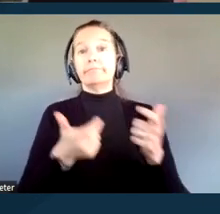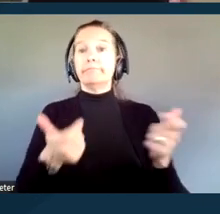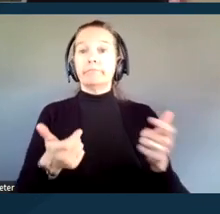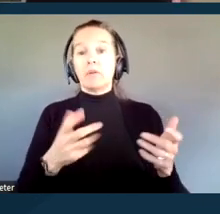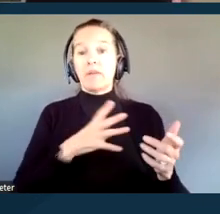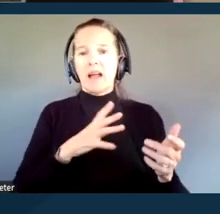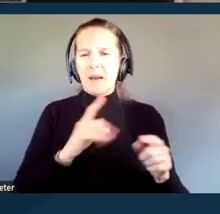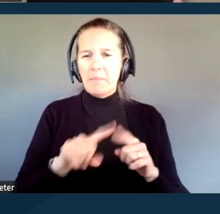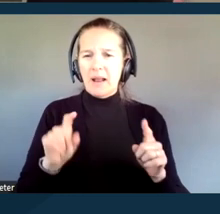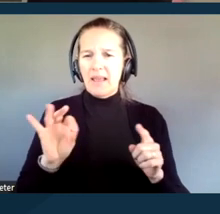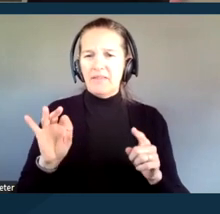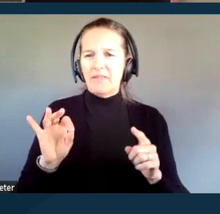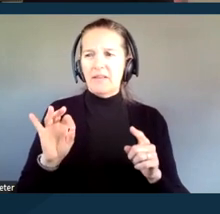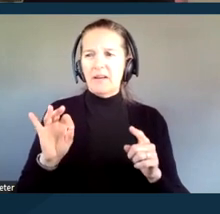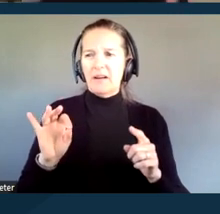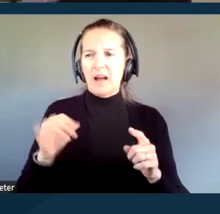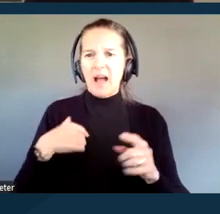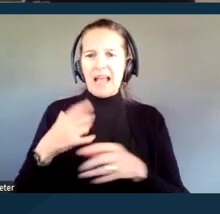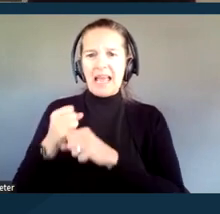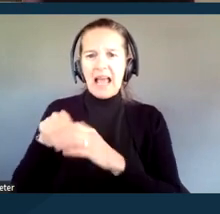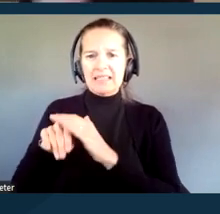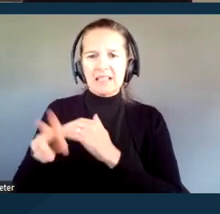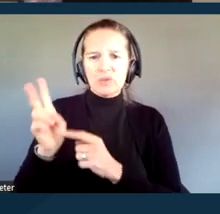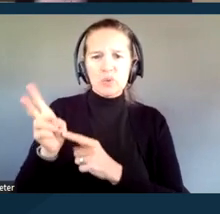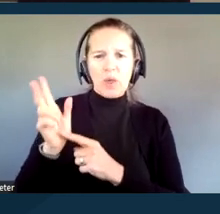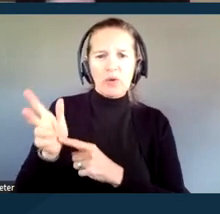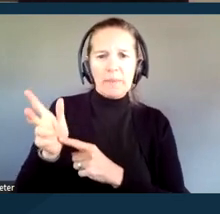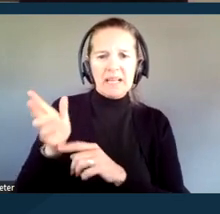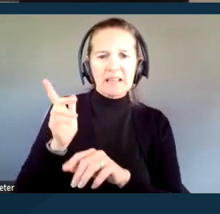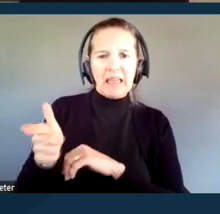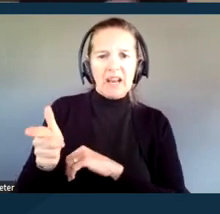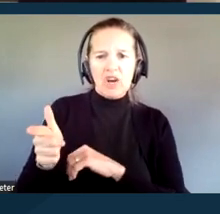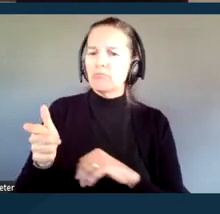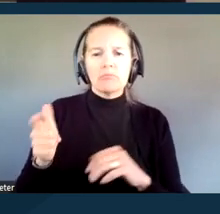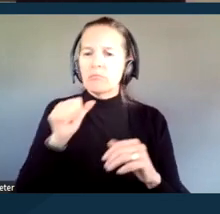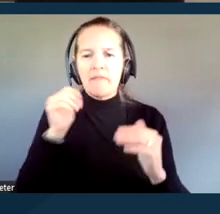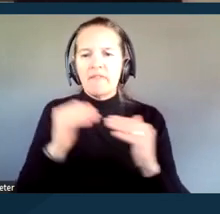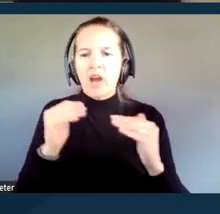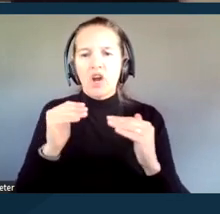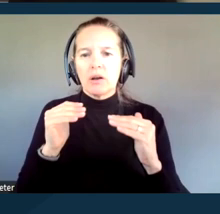two or three minutes later, we're not getting information at the same rate as the non-disabled people are.